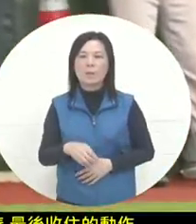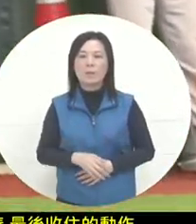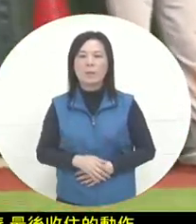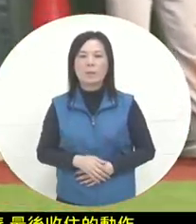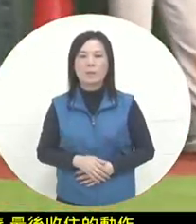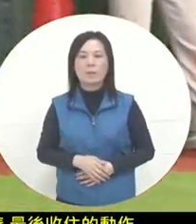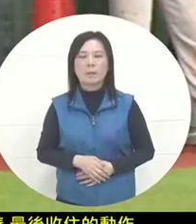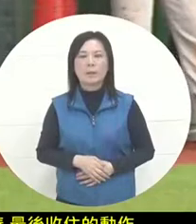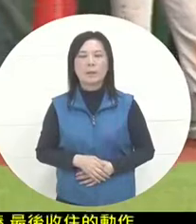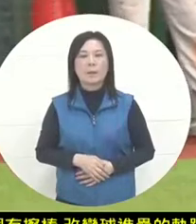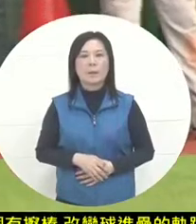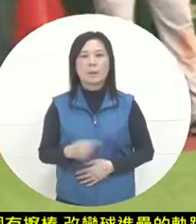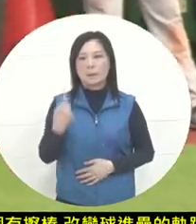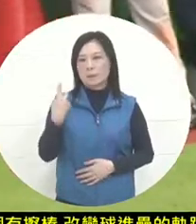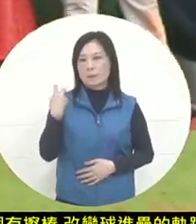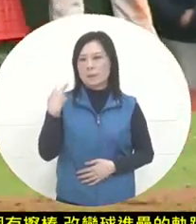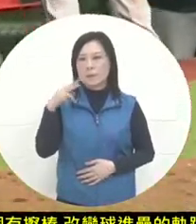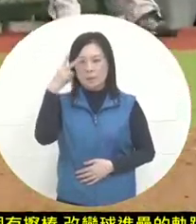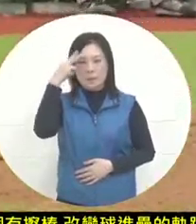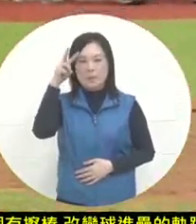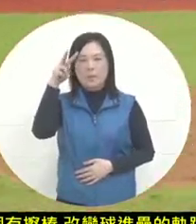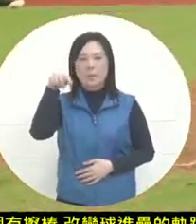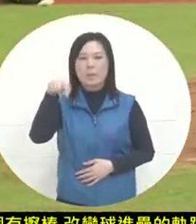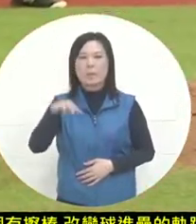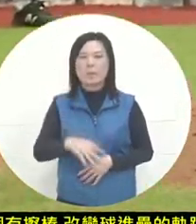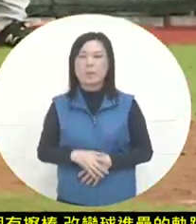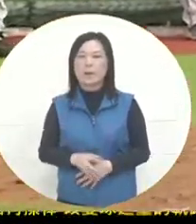. Wow, the steps in Mexico have been quite hard these